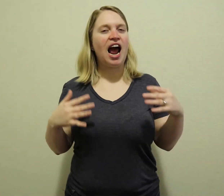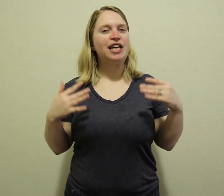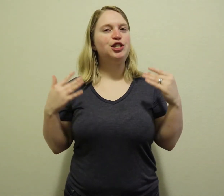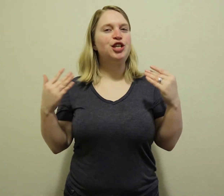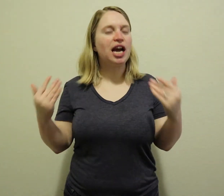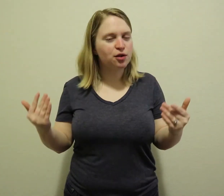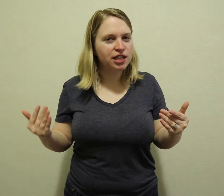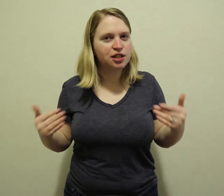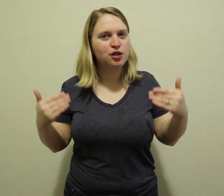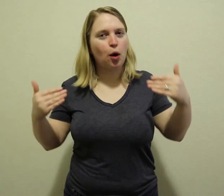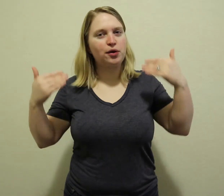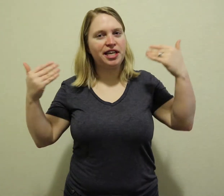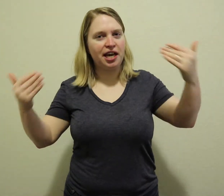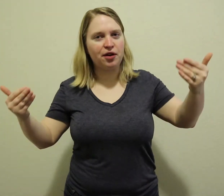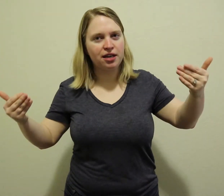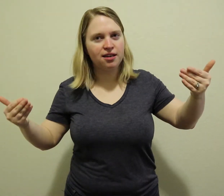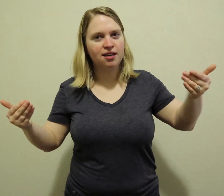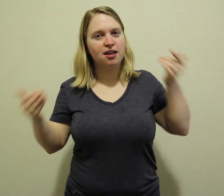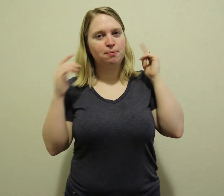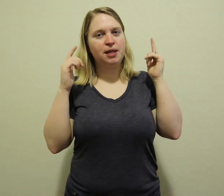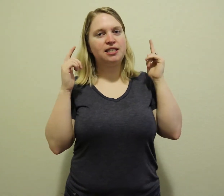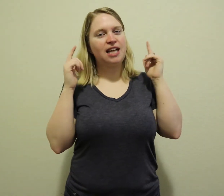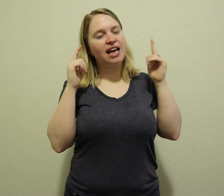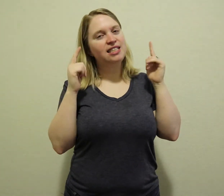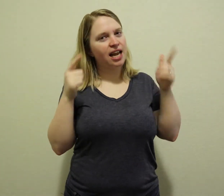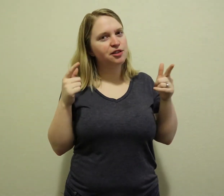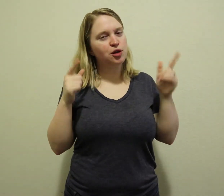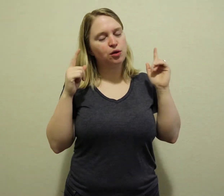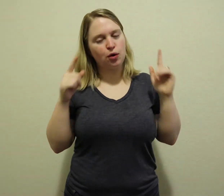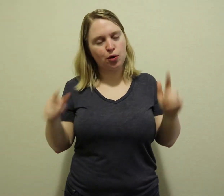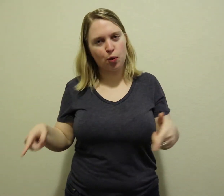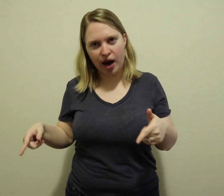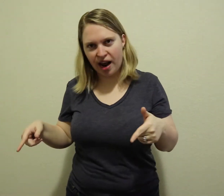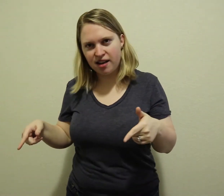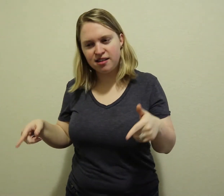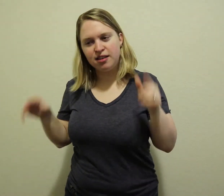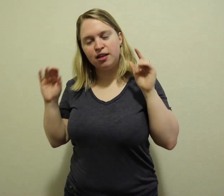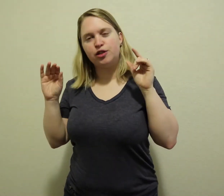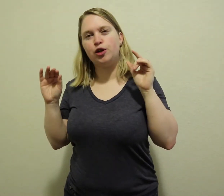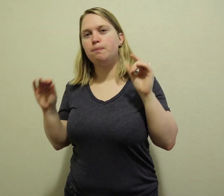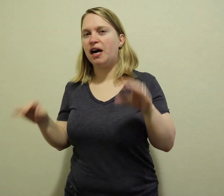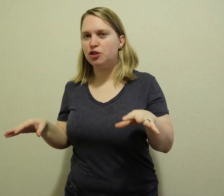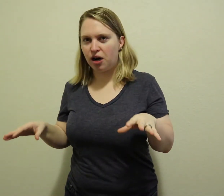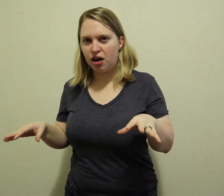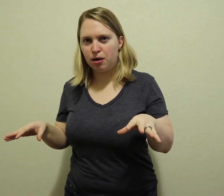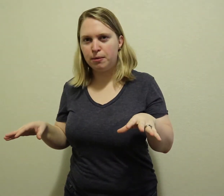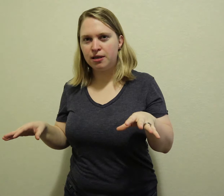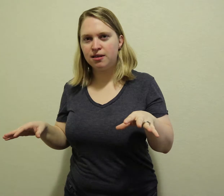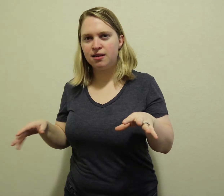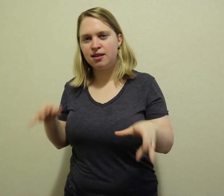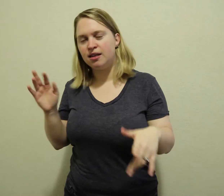I generally don't hear it because I tend to look away to do my job